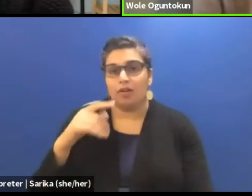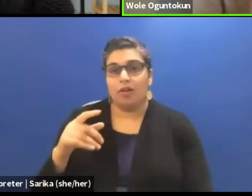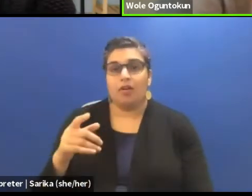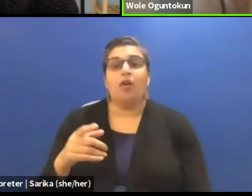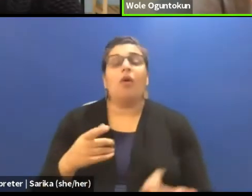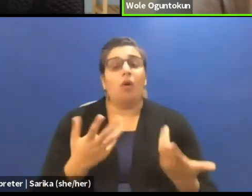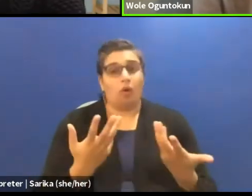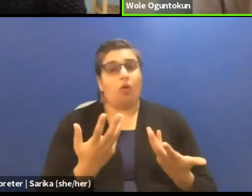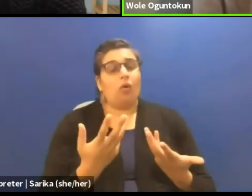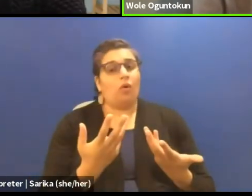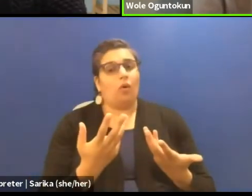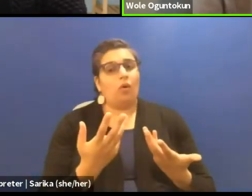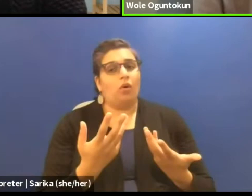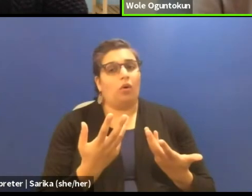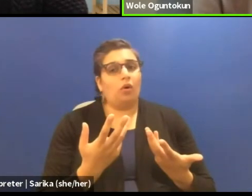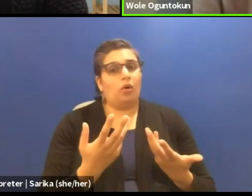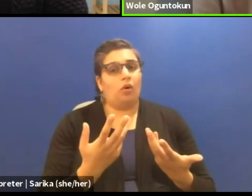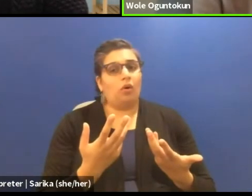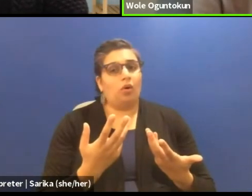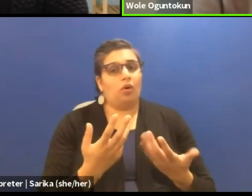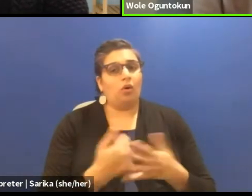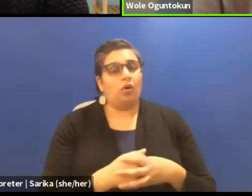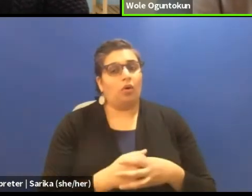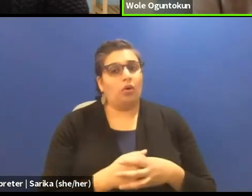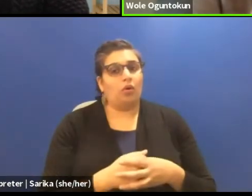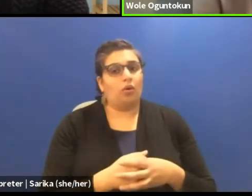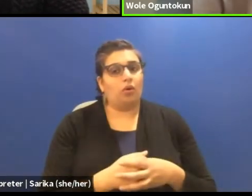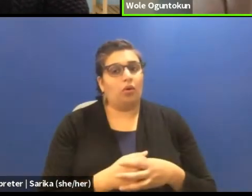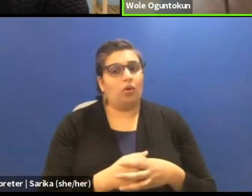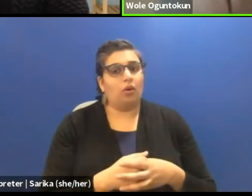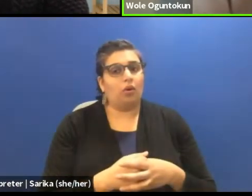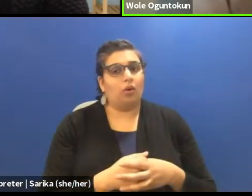Let's take a play. Professor Wole the Nobel laureate,